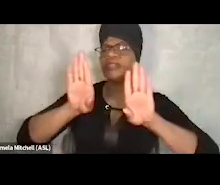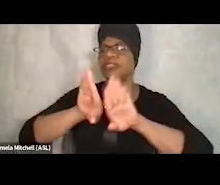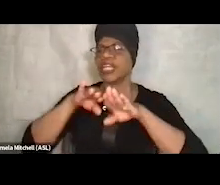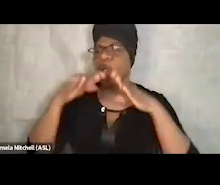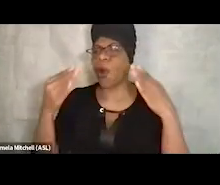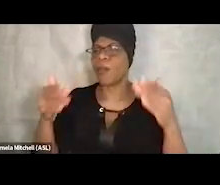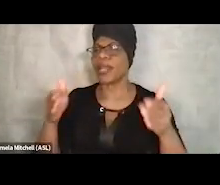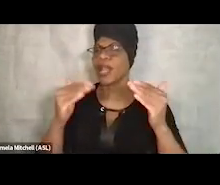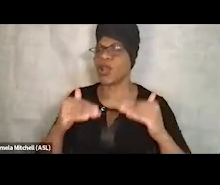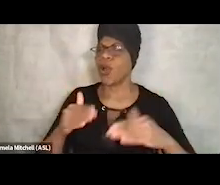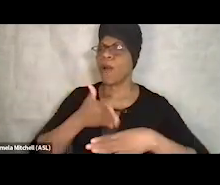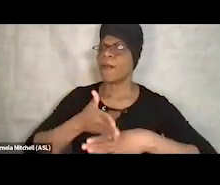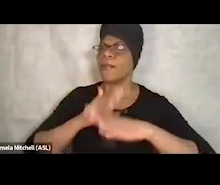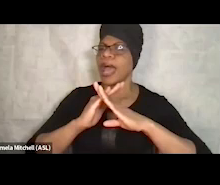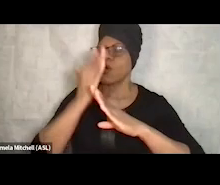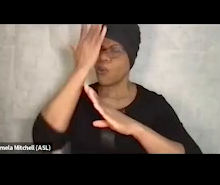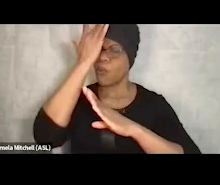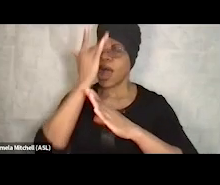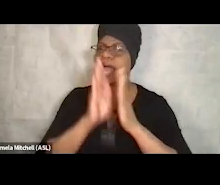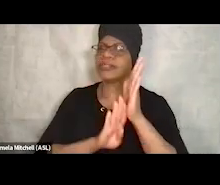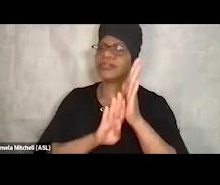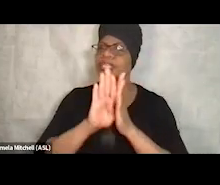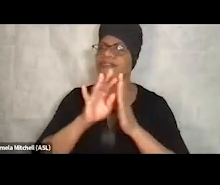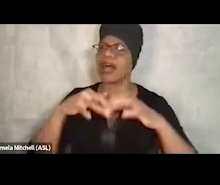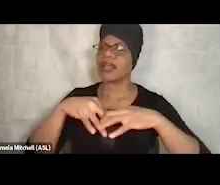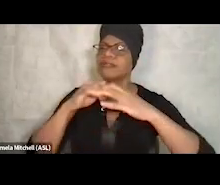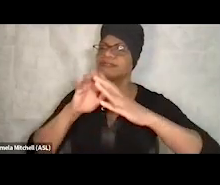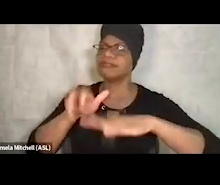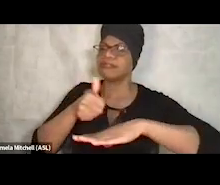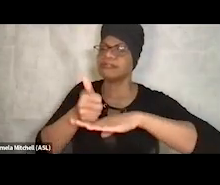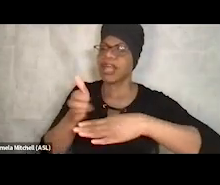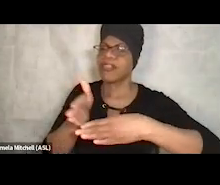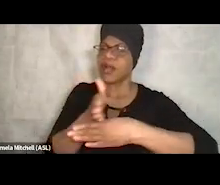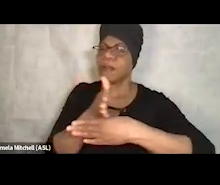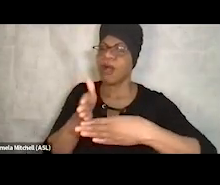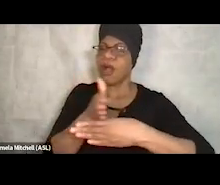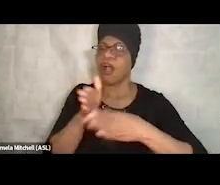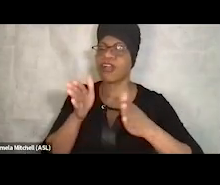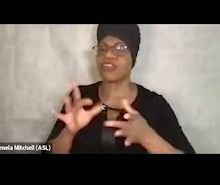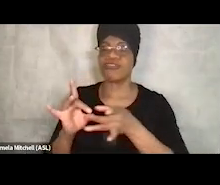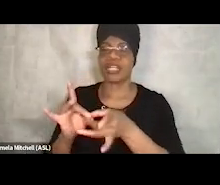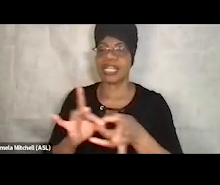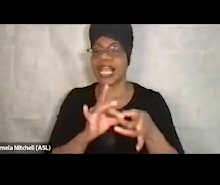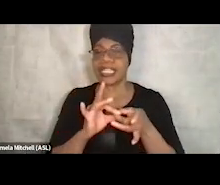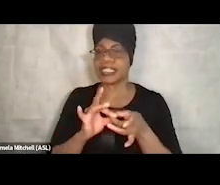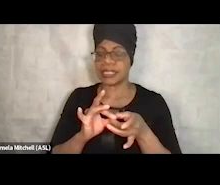in order to develop those partner relationships at the beginning. That's really, I found that to be really important.